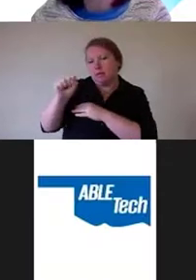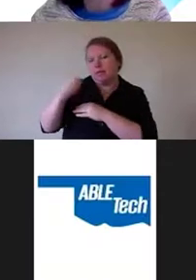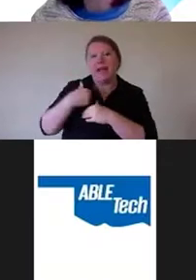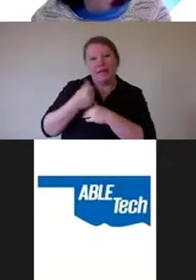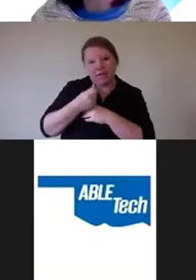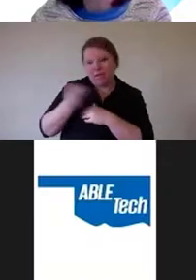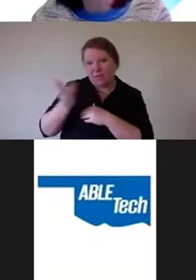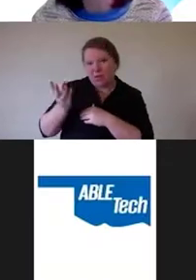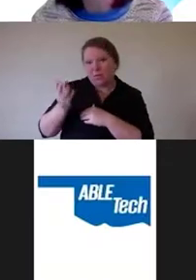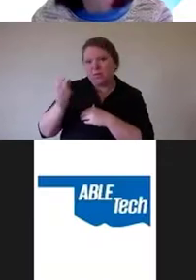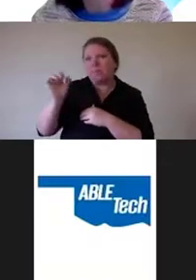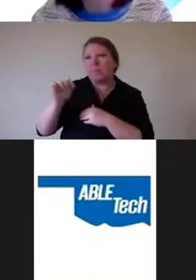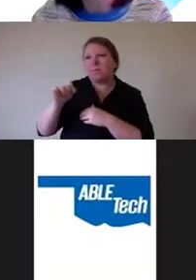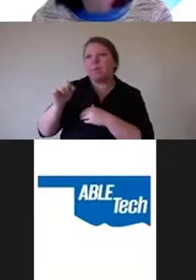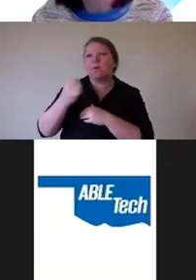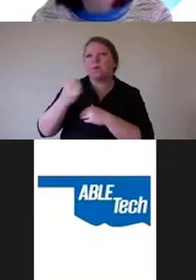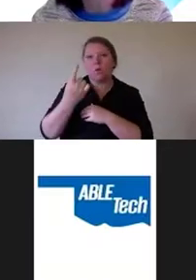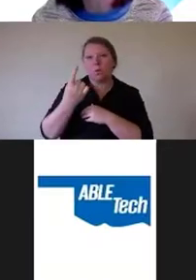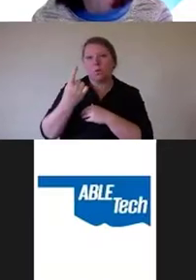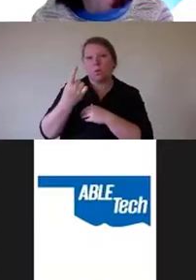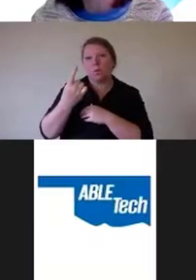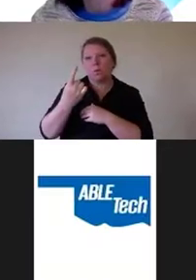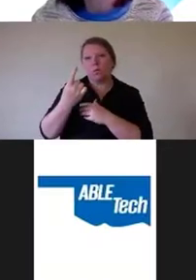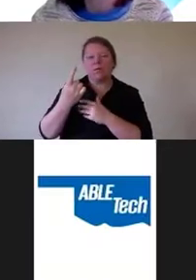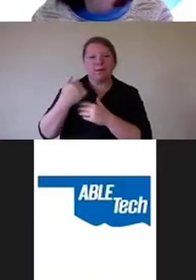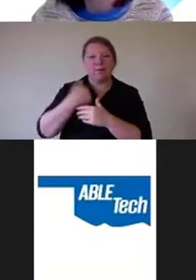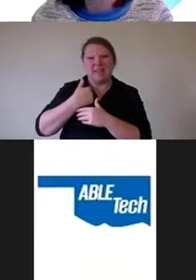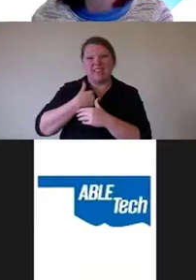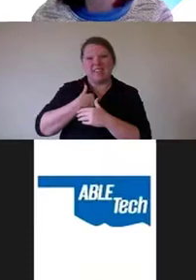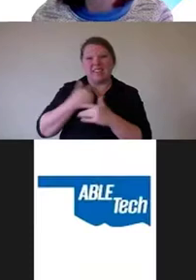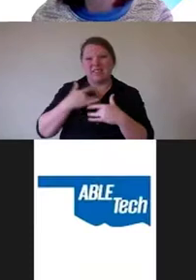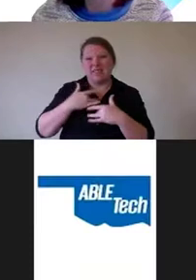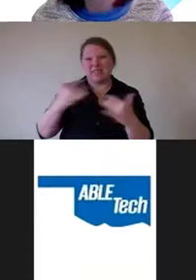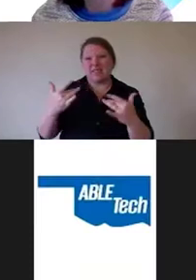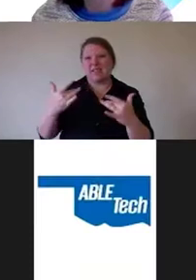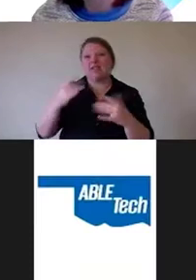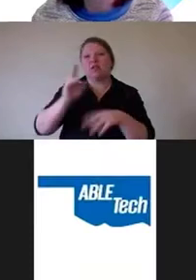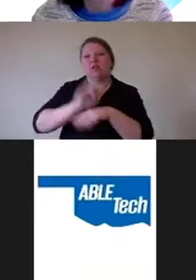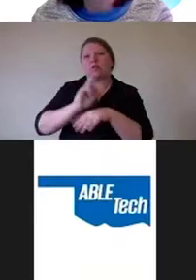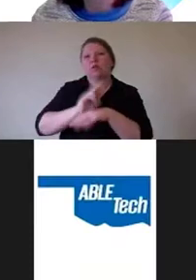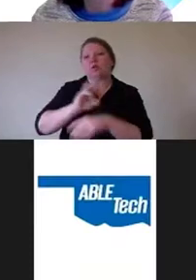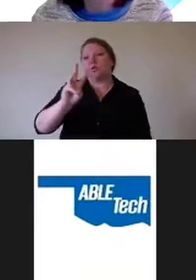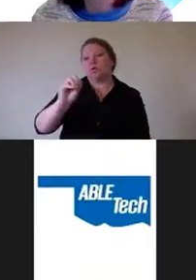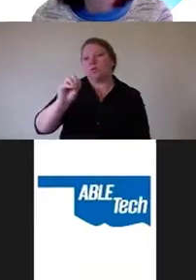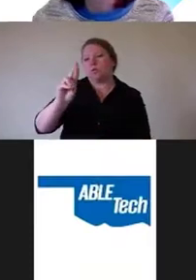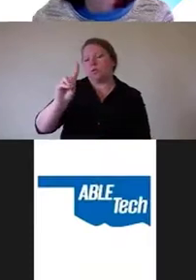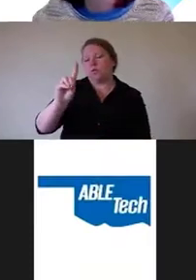The ones that I typically go to though, are the WordPress accessibility plugins or sorry,